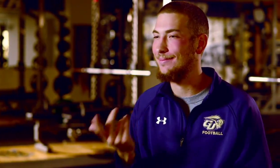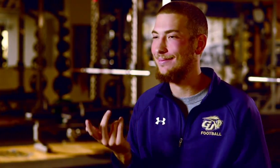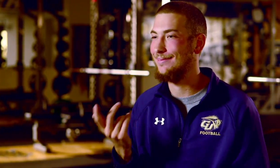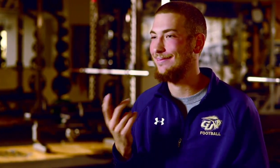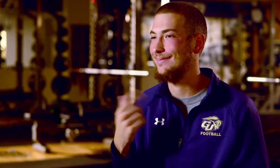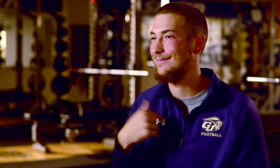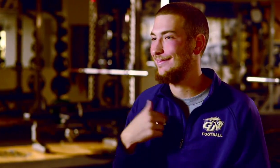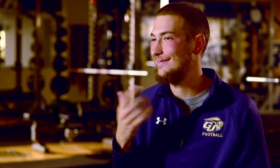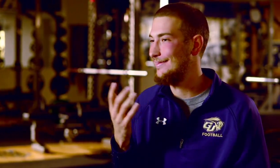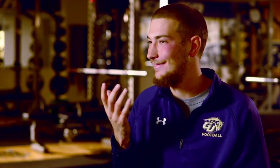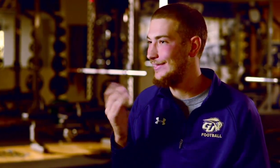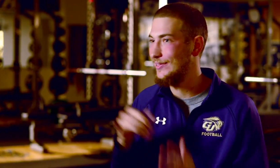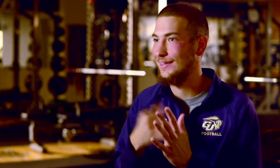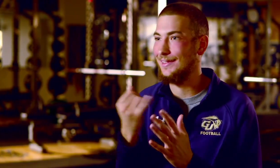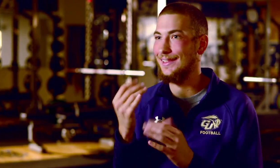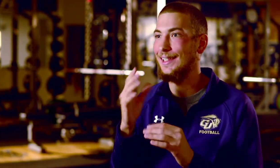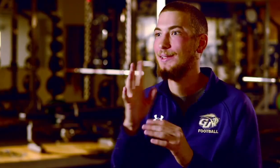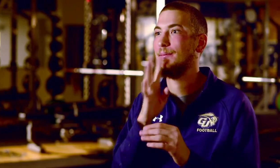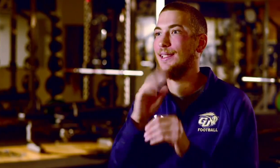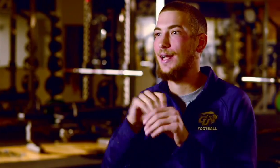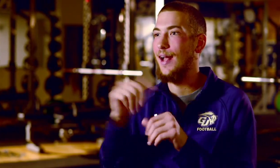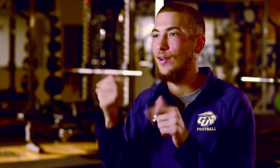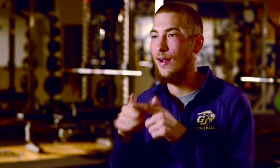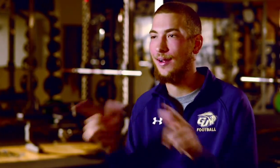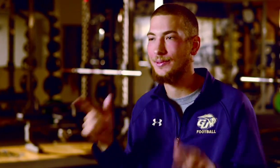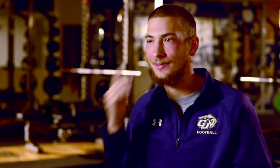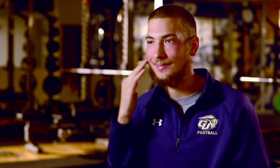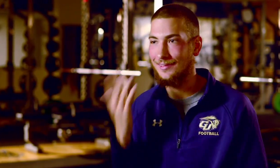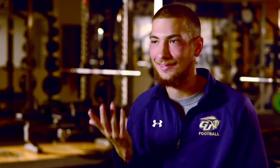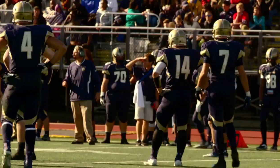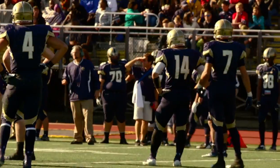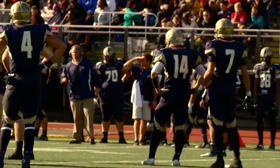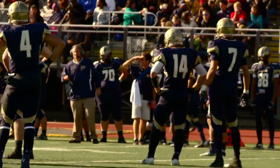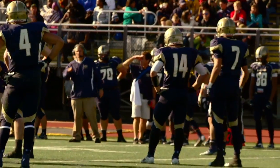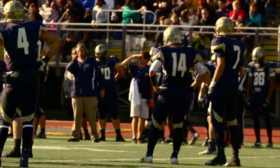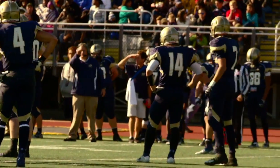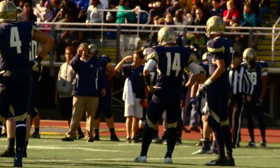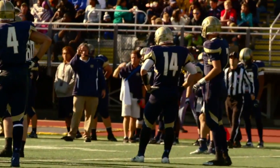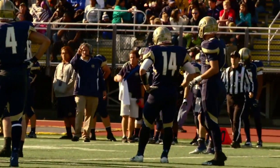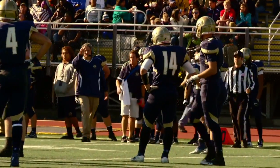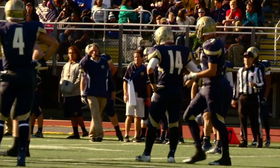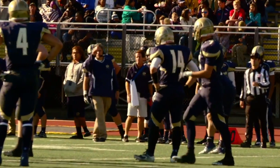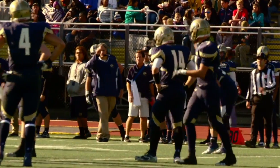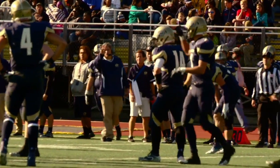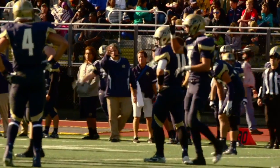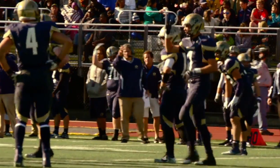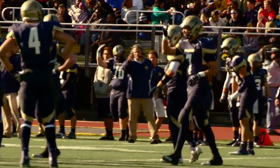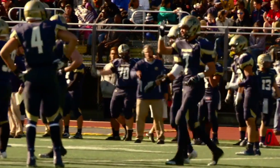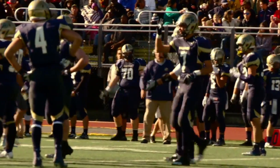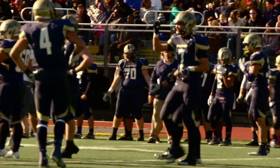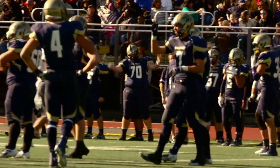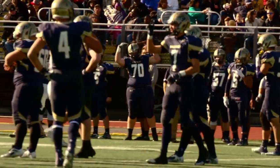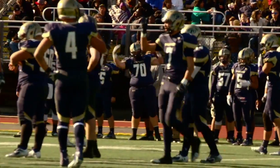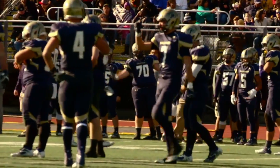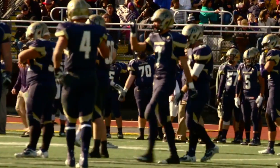You know but because of the fact that I can't speak or I can't hear, it doesn't mean that I''m dumb Chuck: In a mainstream school they're not